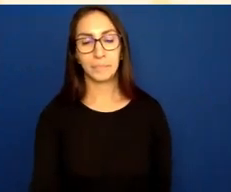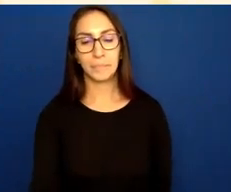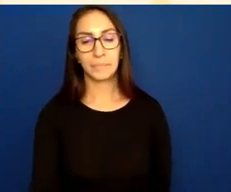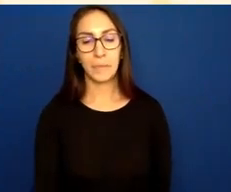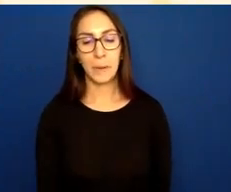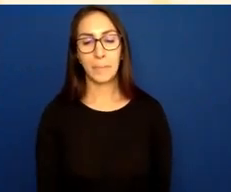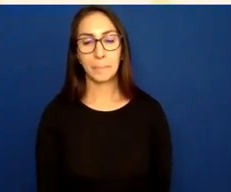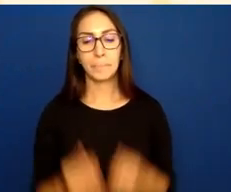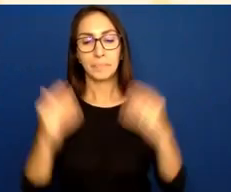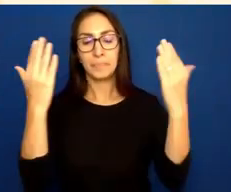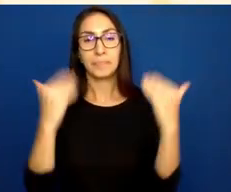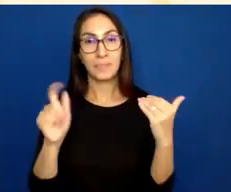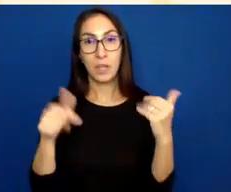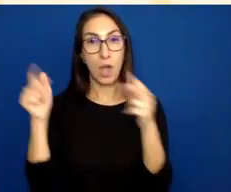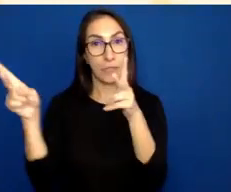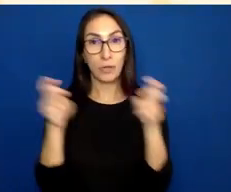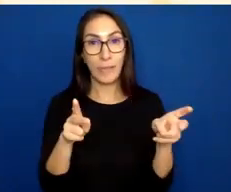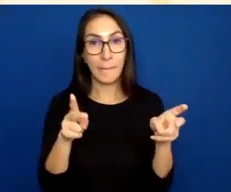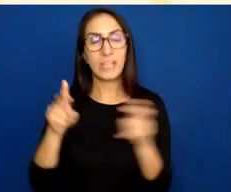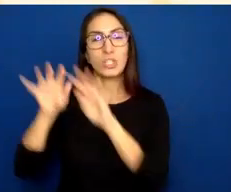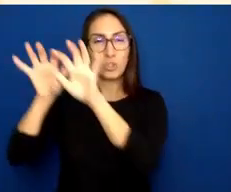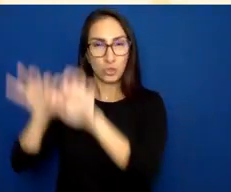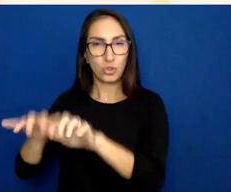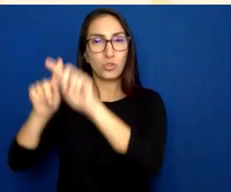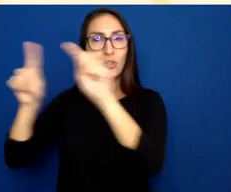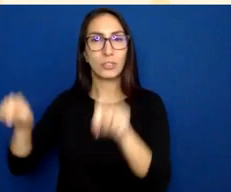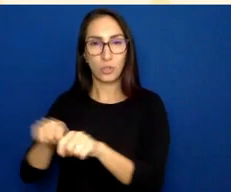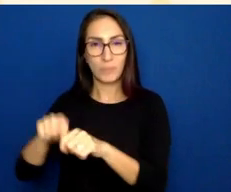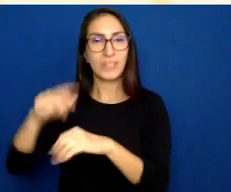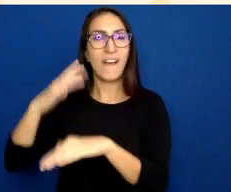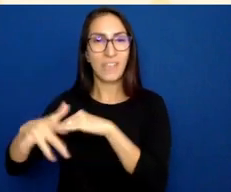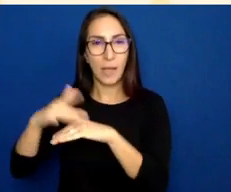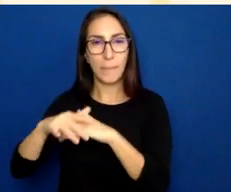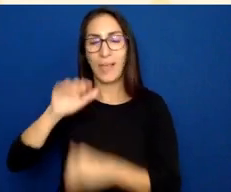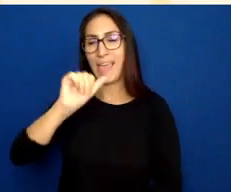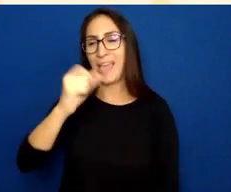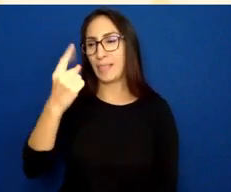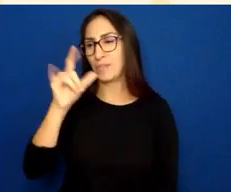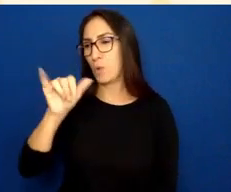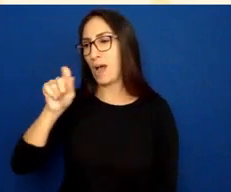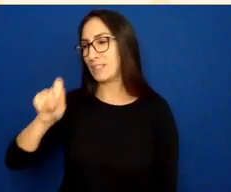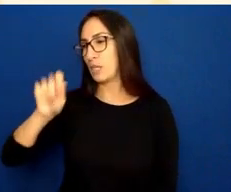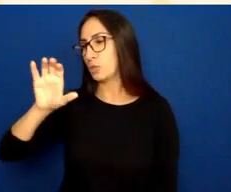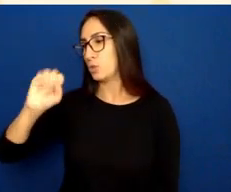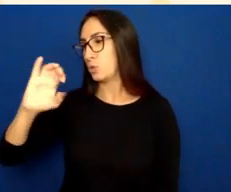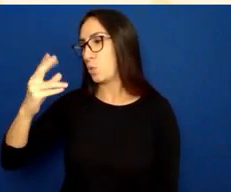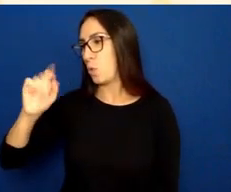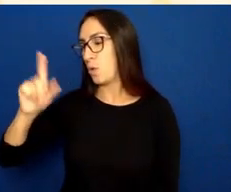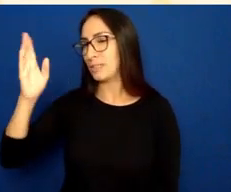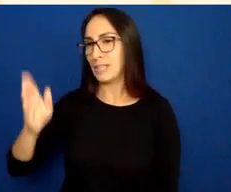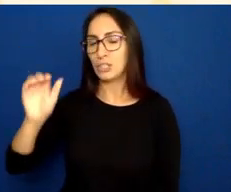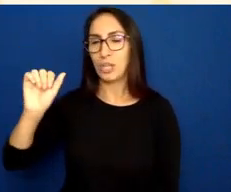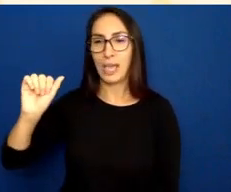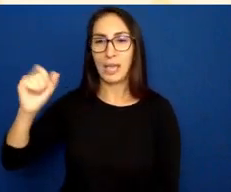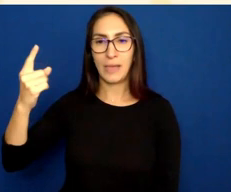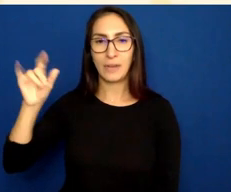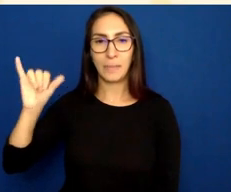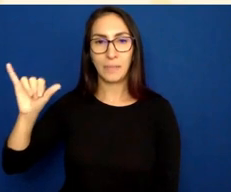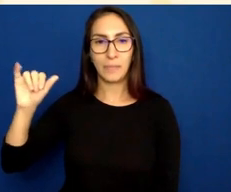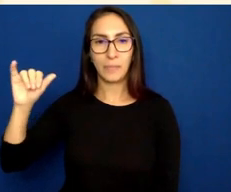Again, the transcript is available at A11y.school/WPa11y/accessibletext.